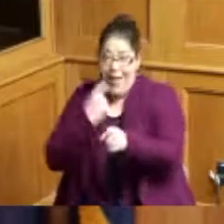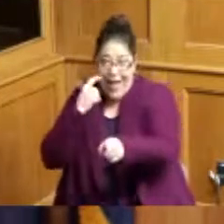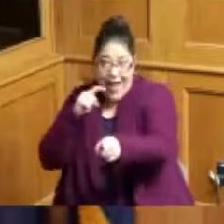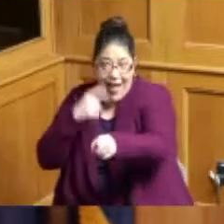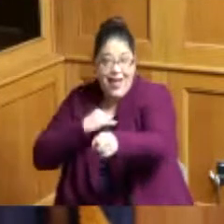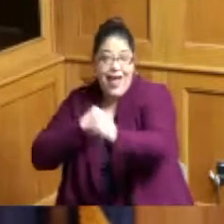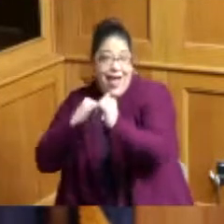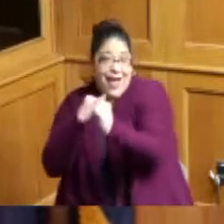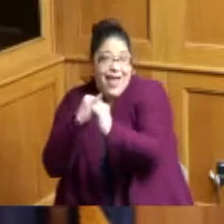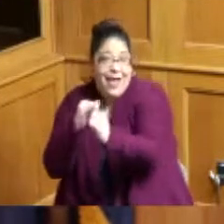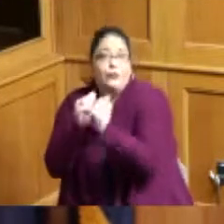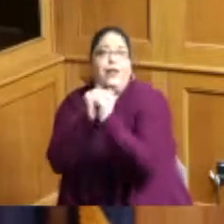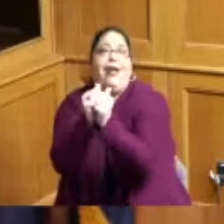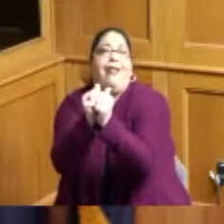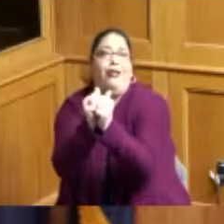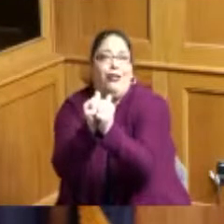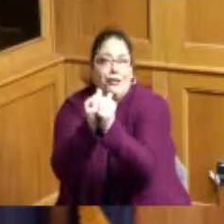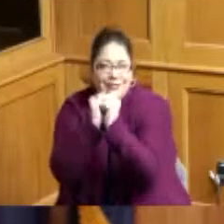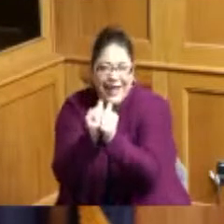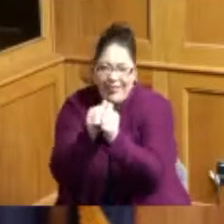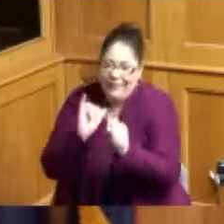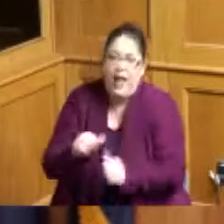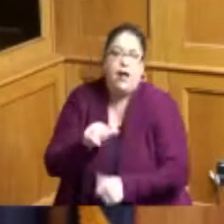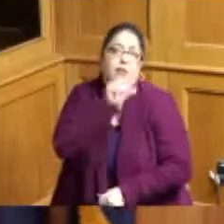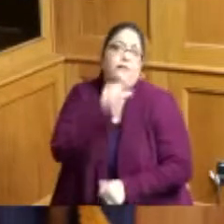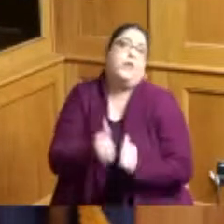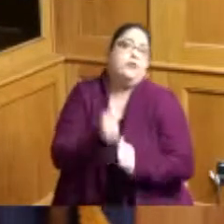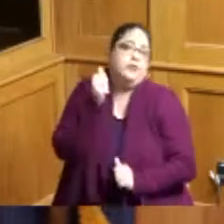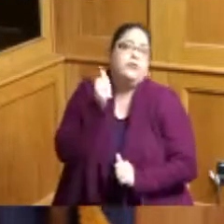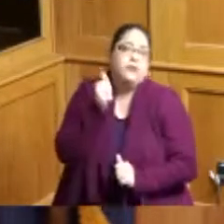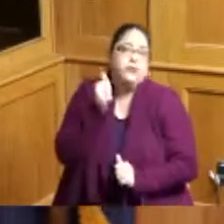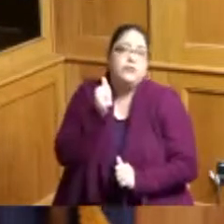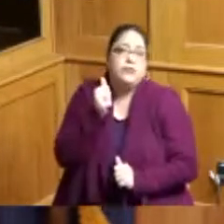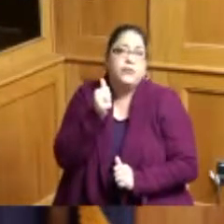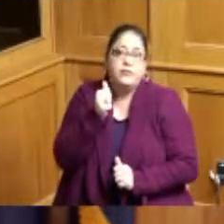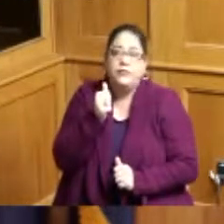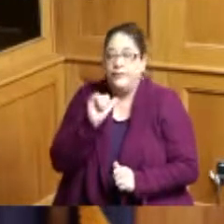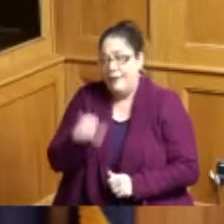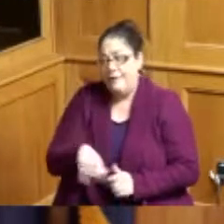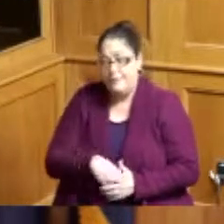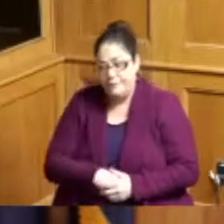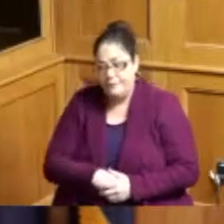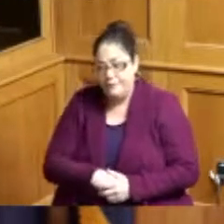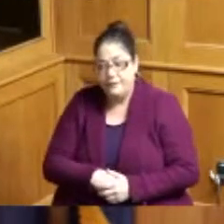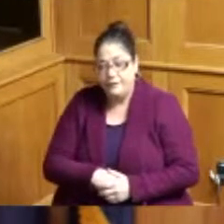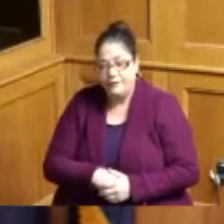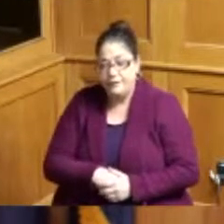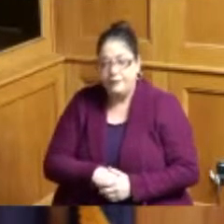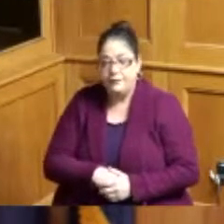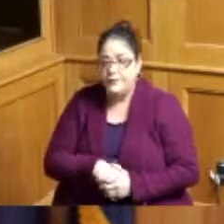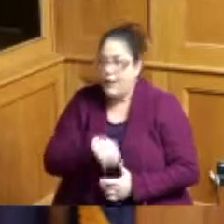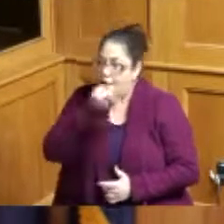to me I think that's what I love the most about it so I just want to echo that again and to say